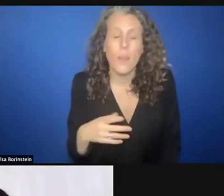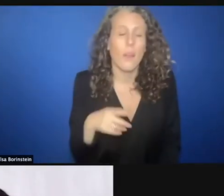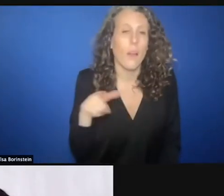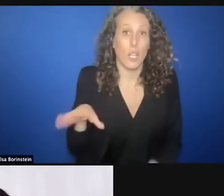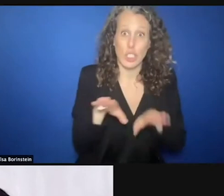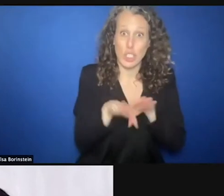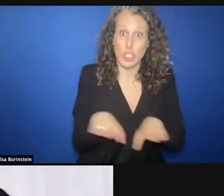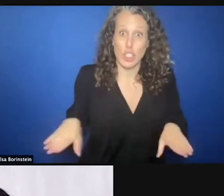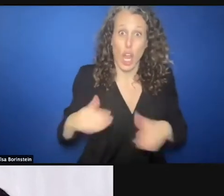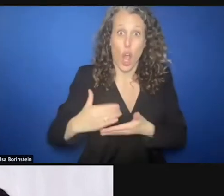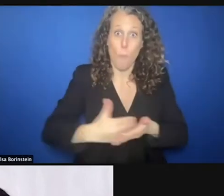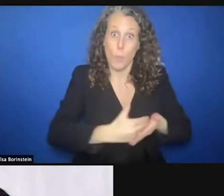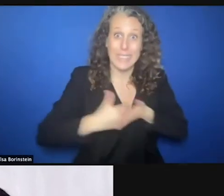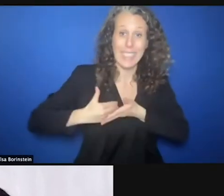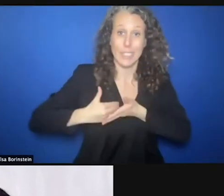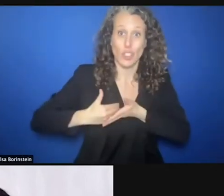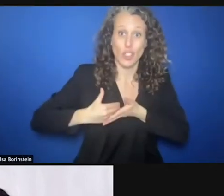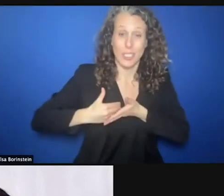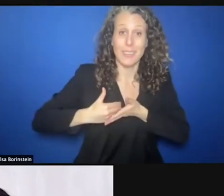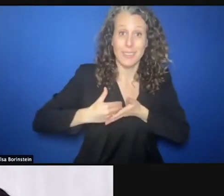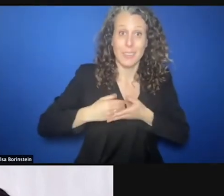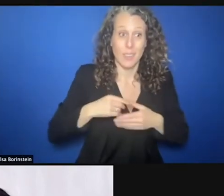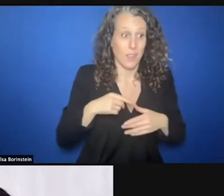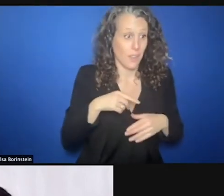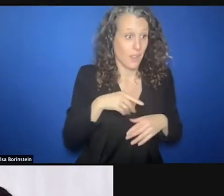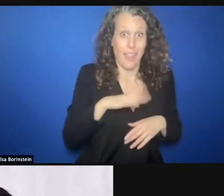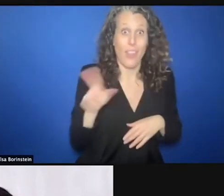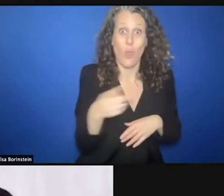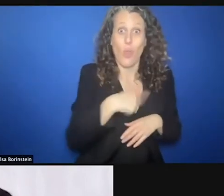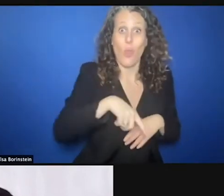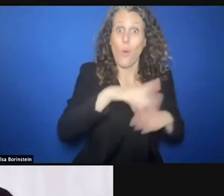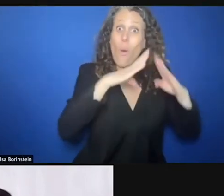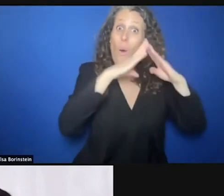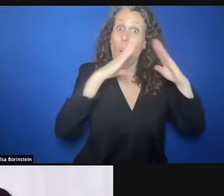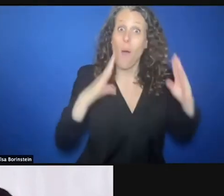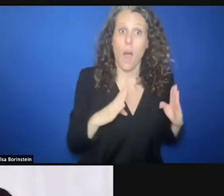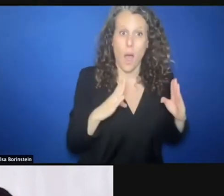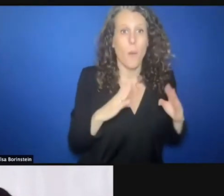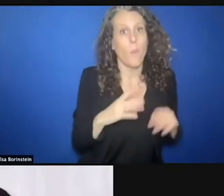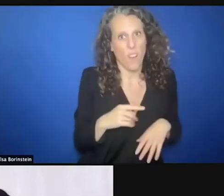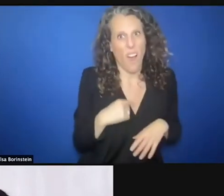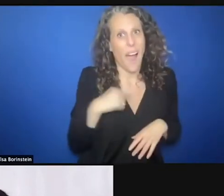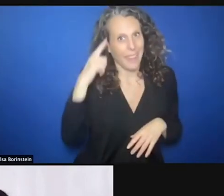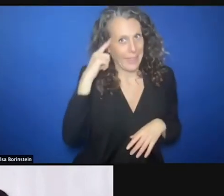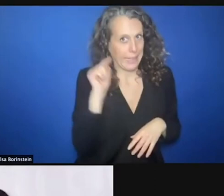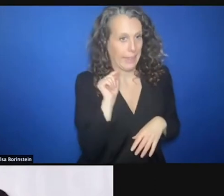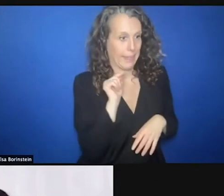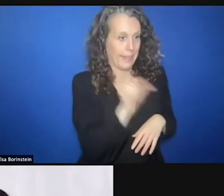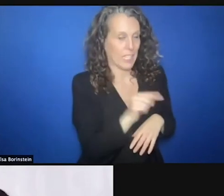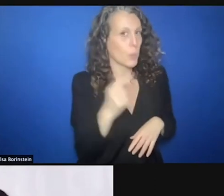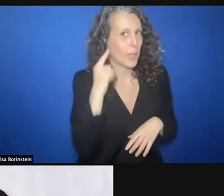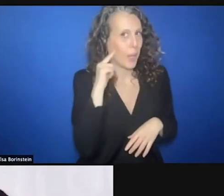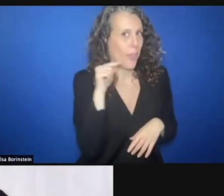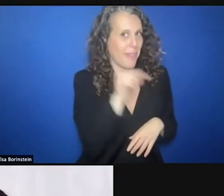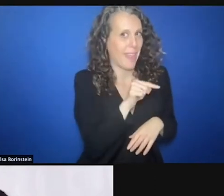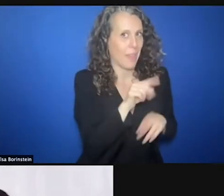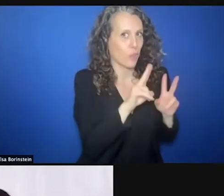in the situation of homes will be a light motif that we'll here more and more throughout the